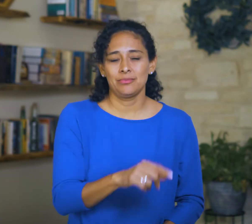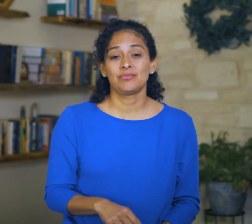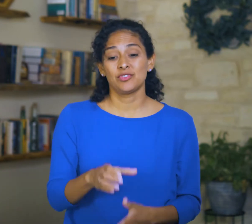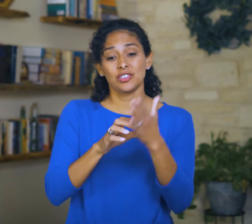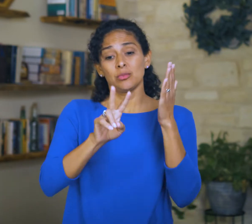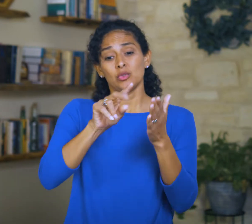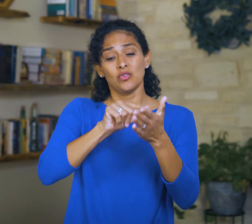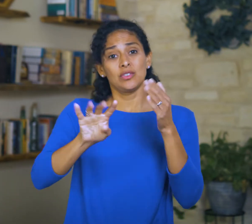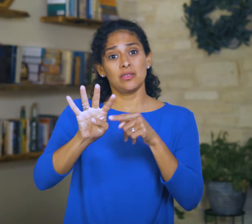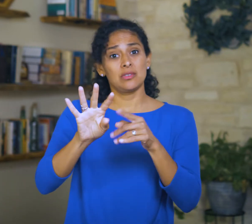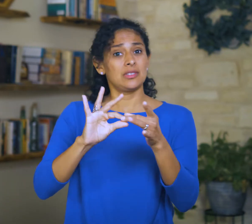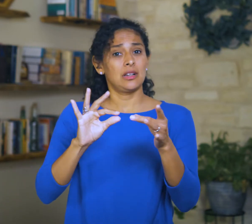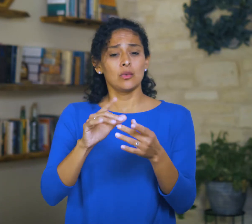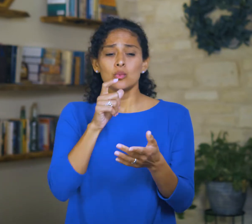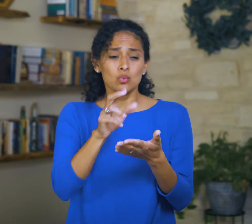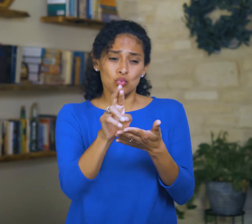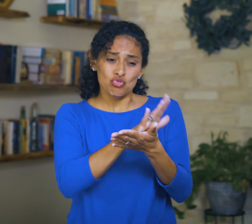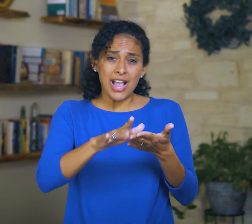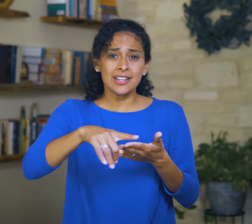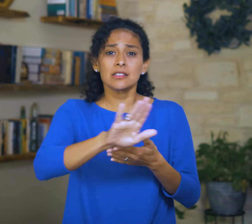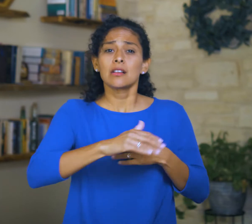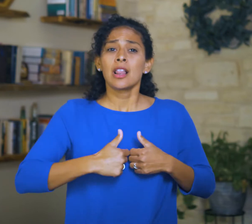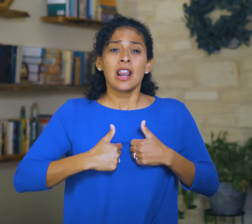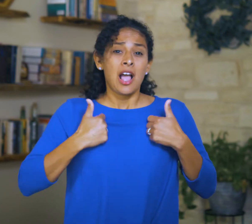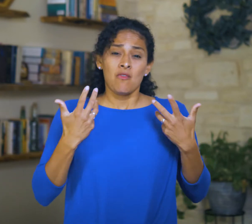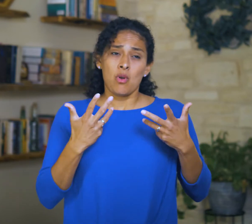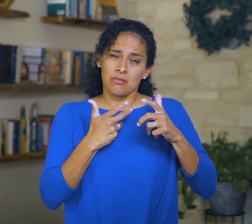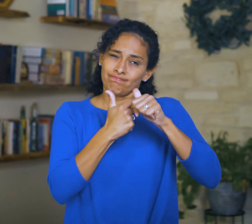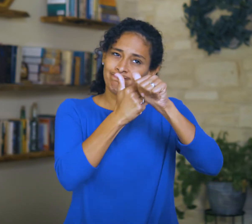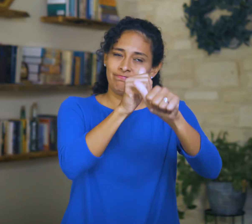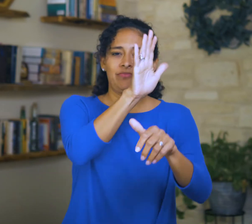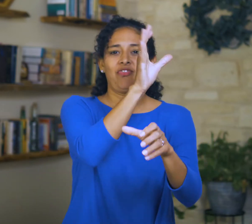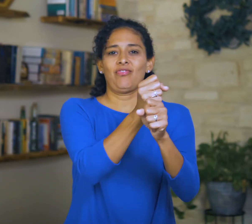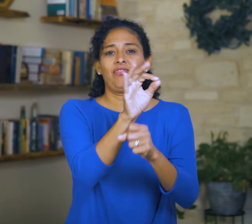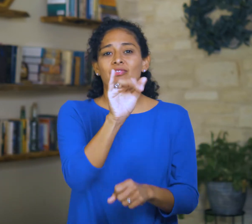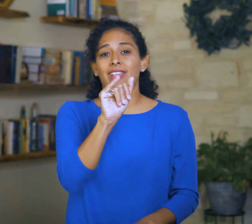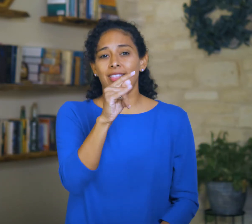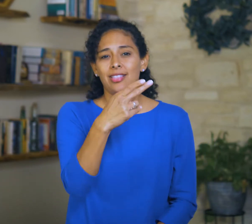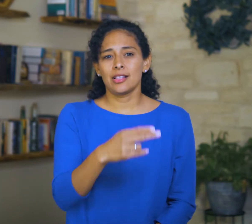“The righteous shall live by his faith” (2:4)—